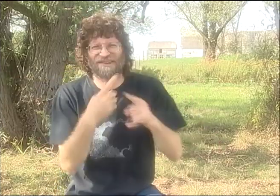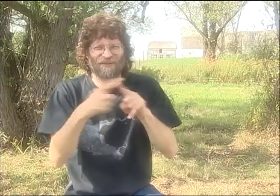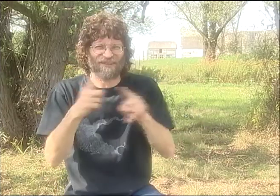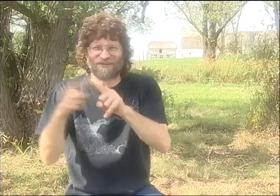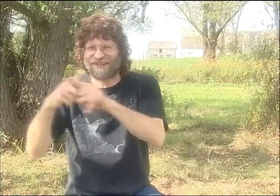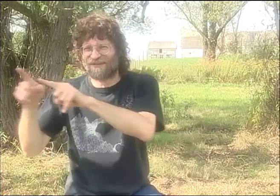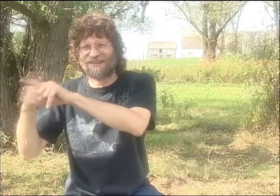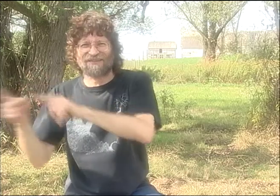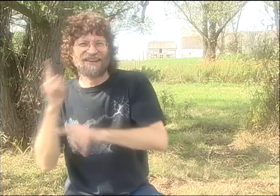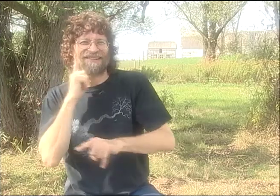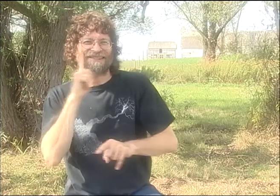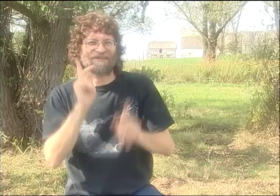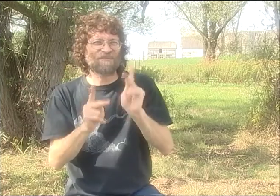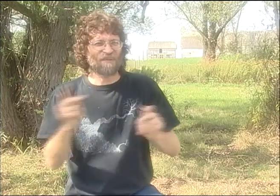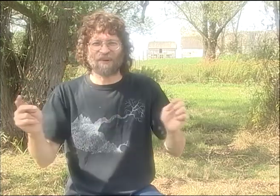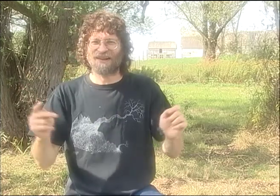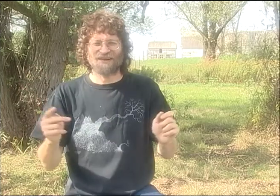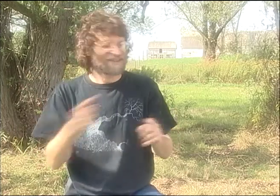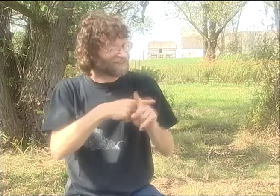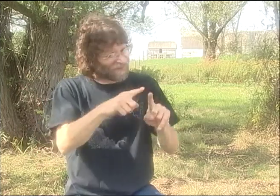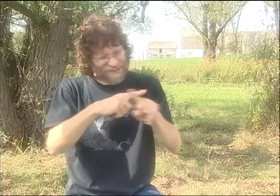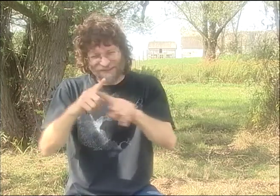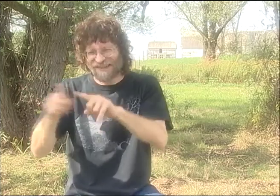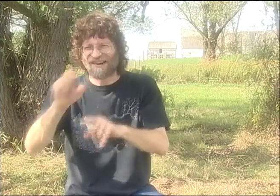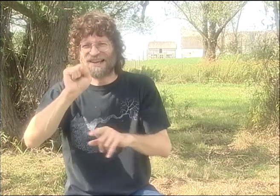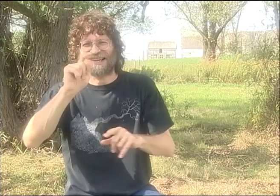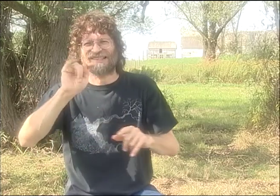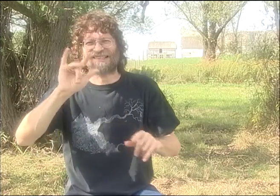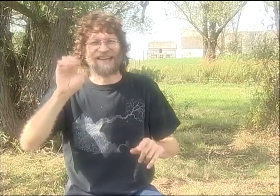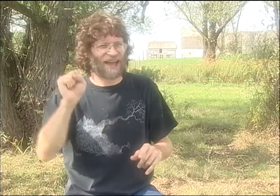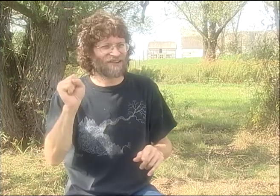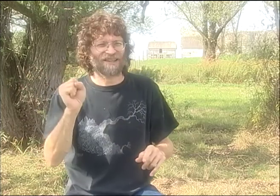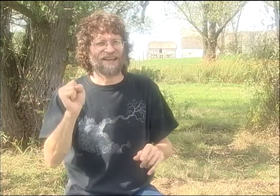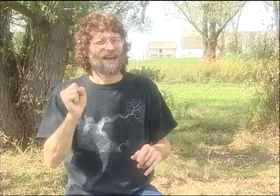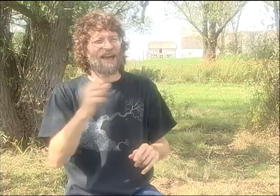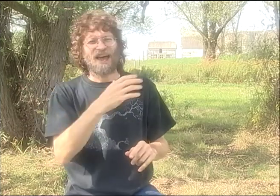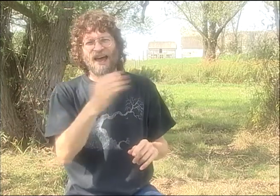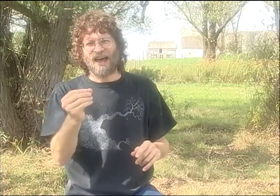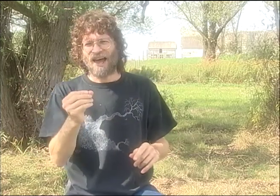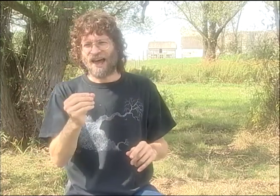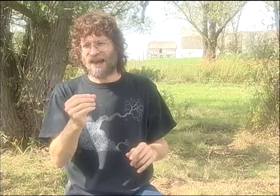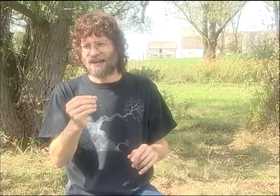TO PUT THIS INFUSION OF ENERGY, SORT OF LIKE A BIG MELTING POT OF ALL KINDS OF DIFFERENT DEAF PEOPLE,